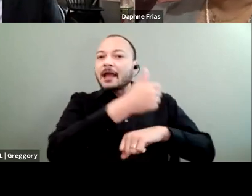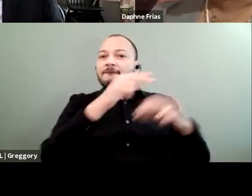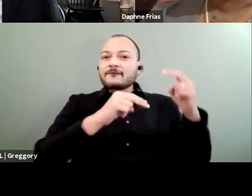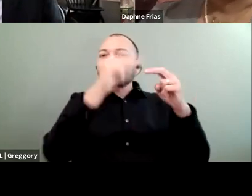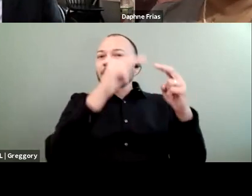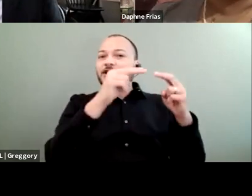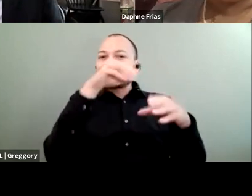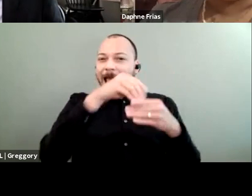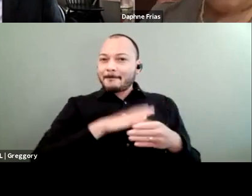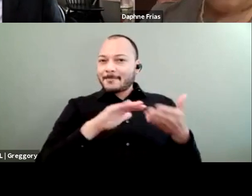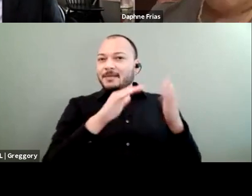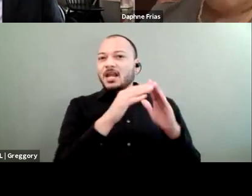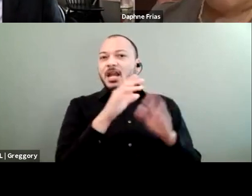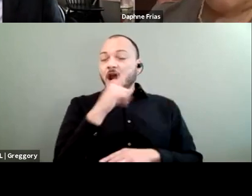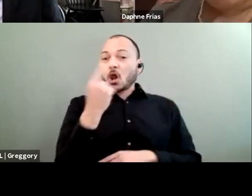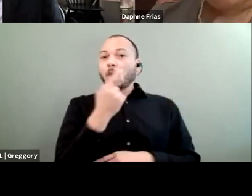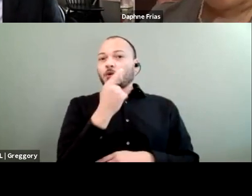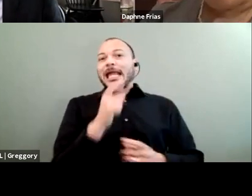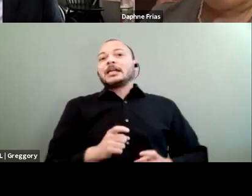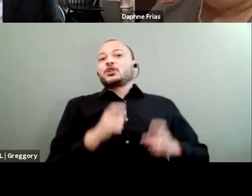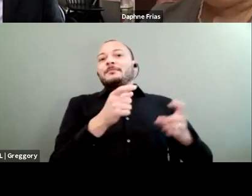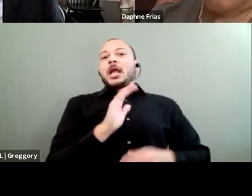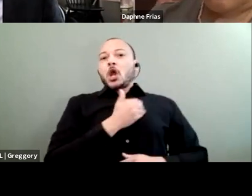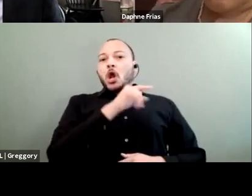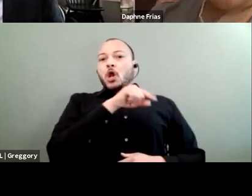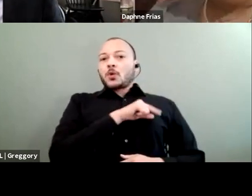to our quality of life, but were actually making me very sick.